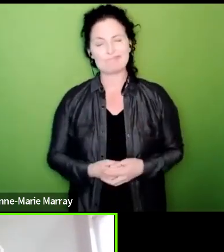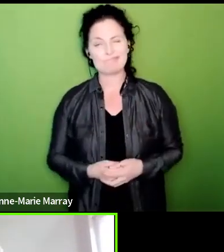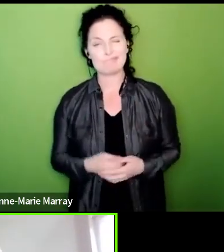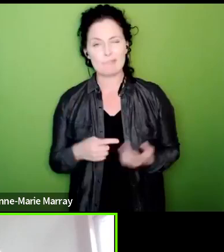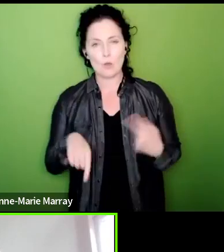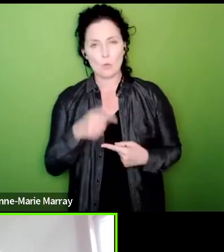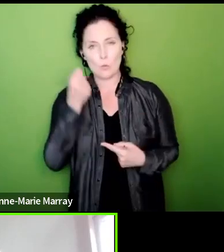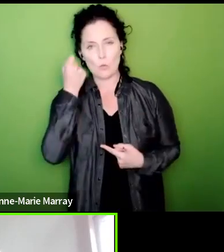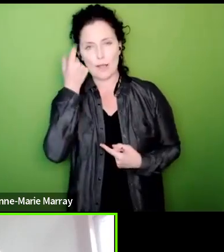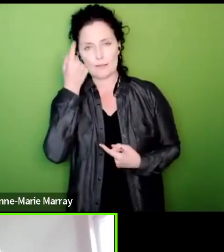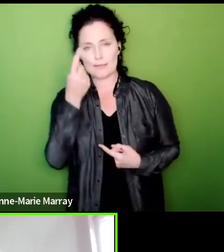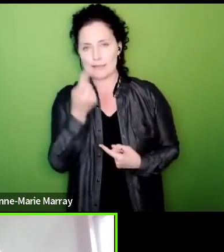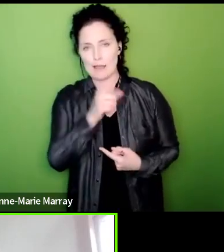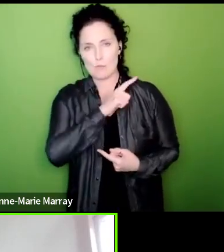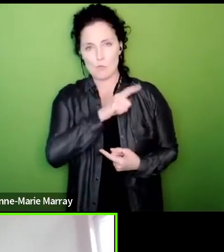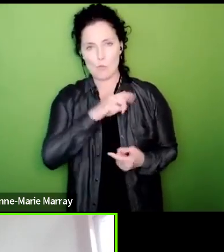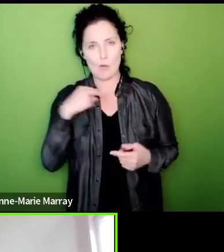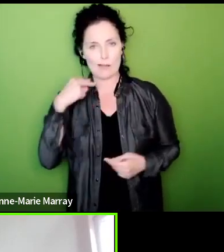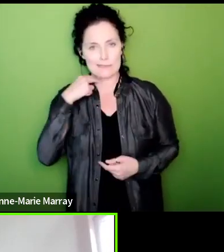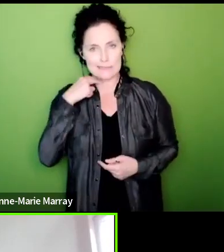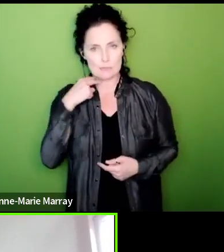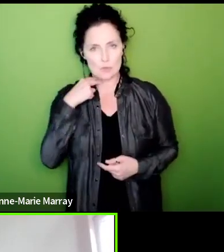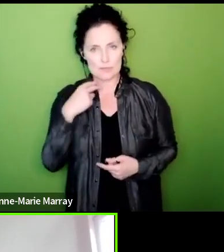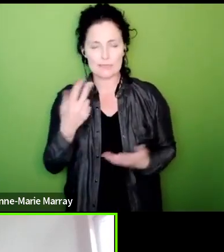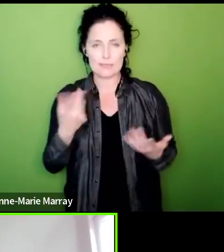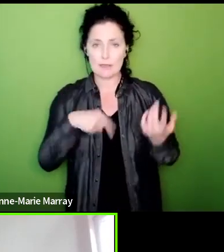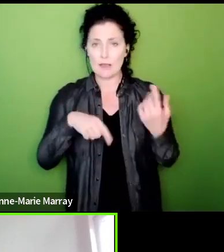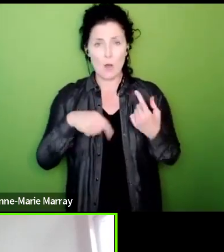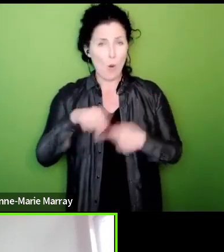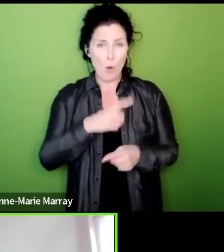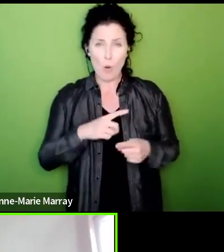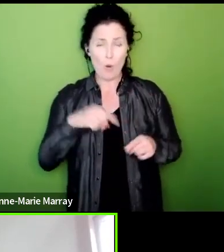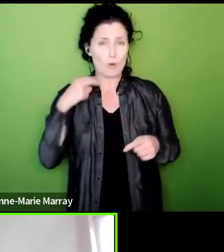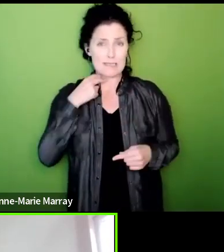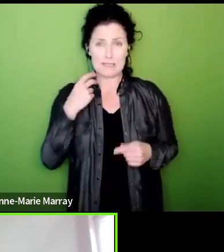disappointing for it's disappointing for all of us that HMRC have fallen just short I mean just